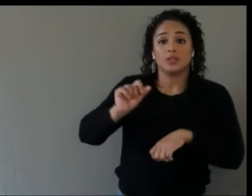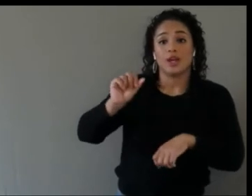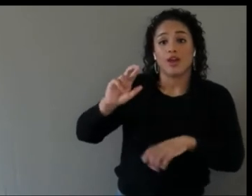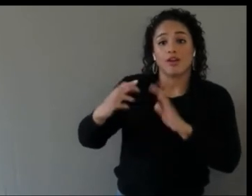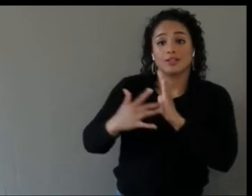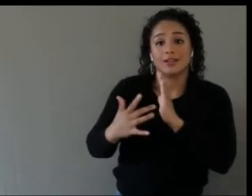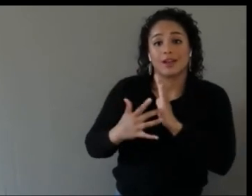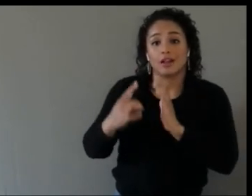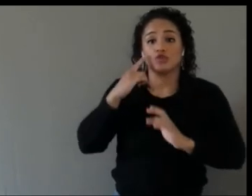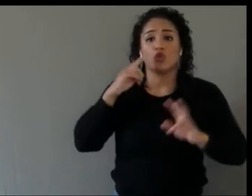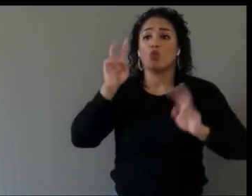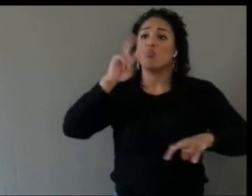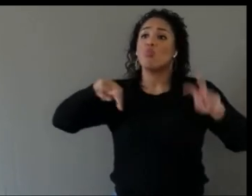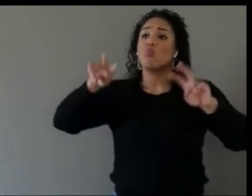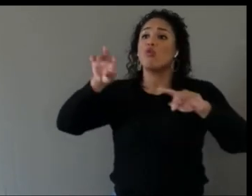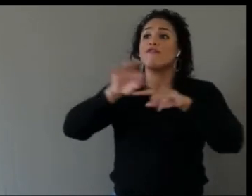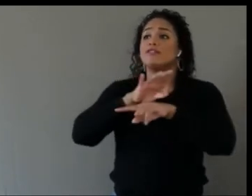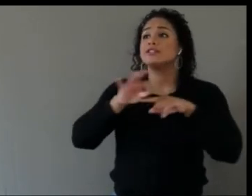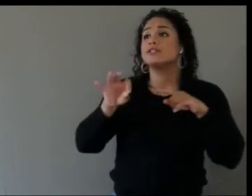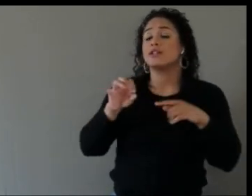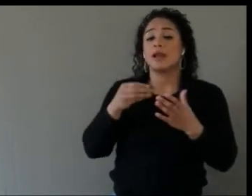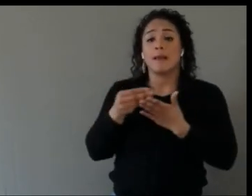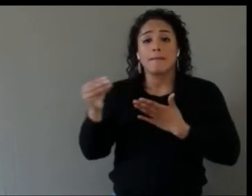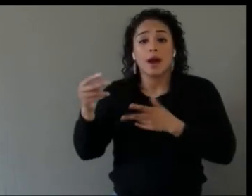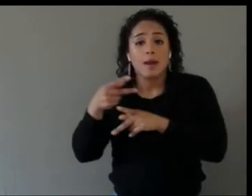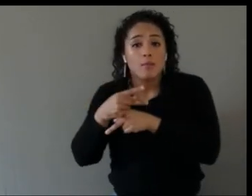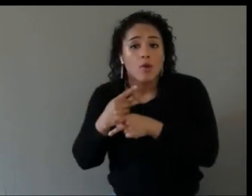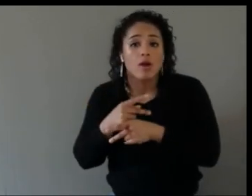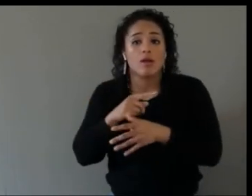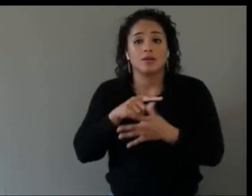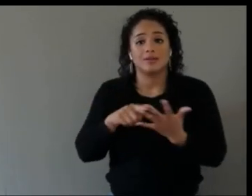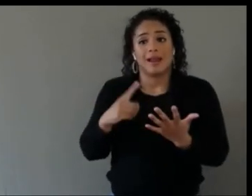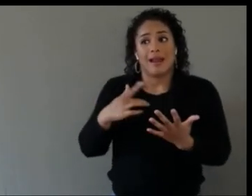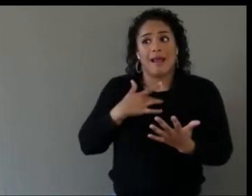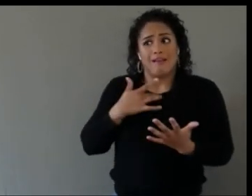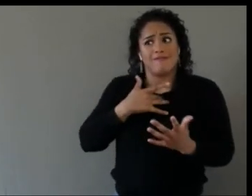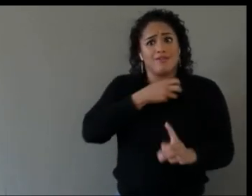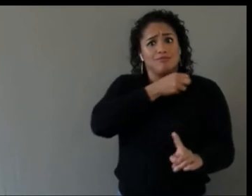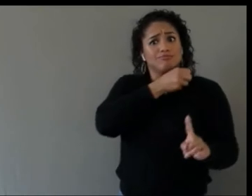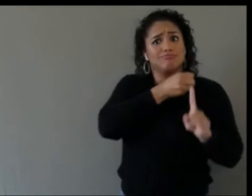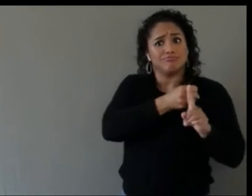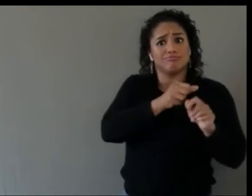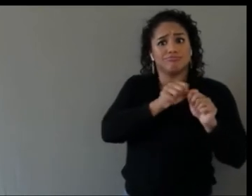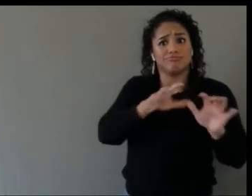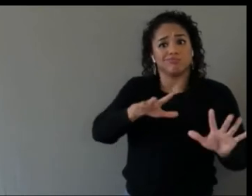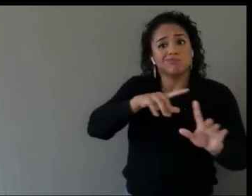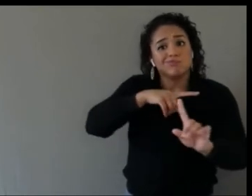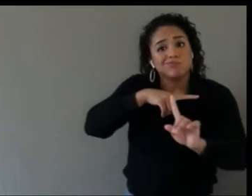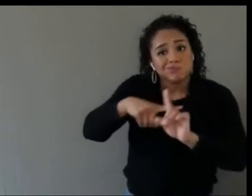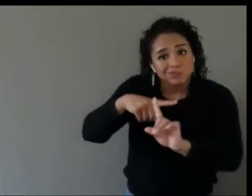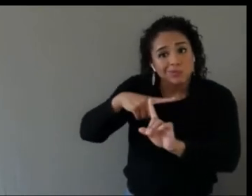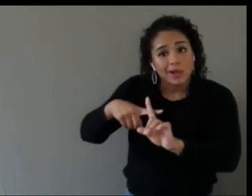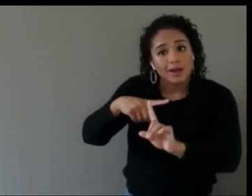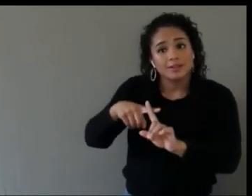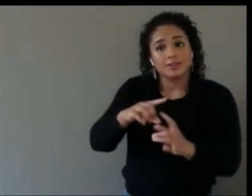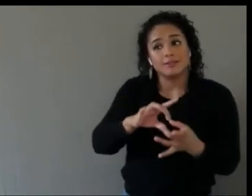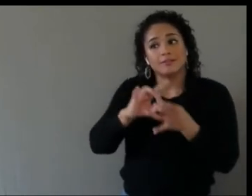and I believe that the pandemic has had positive impacts in that way. It happened to make accessibility better for other people as well.